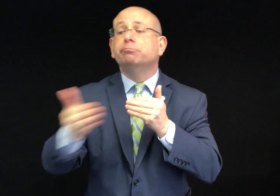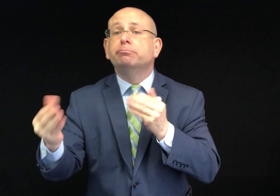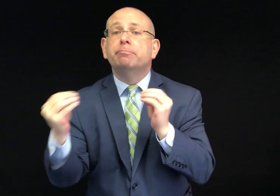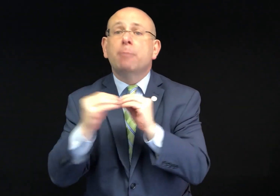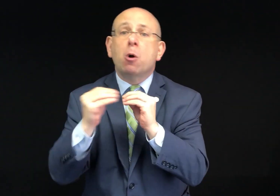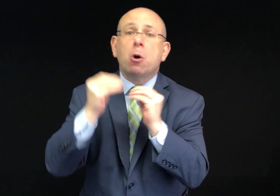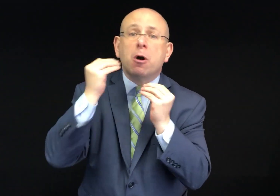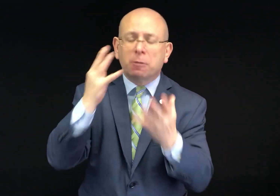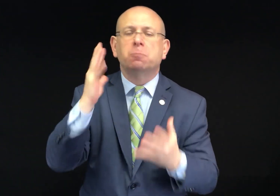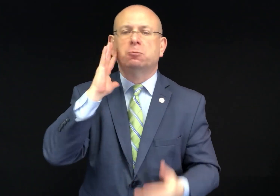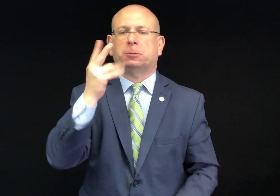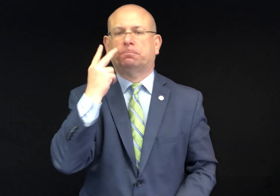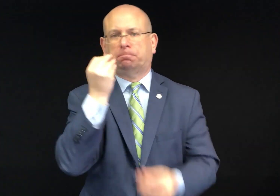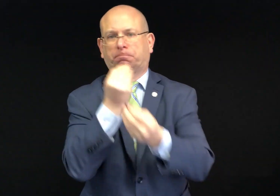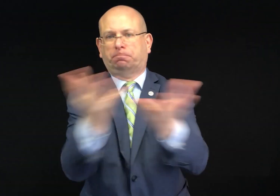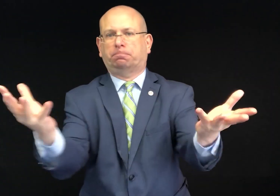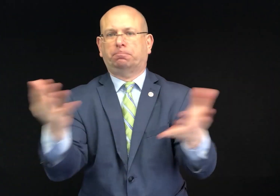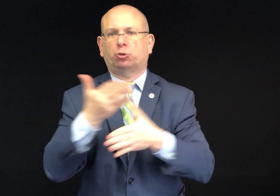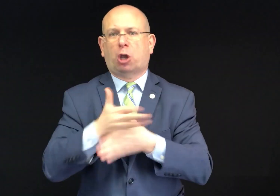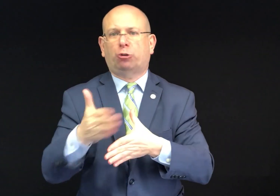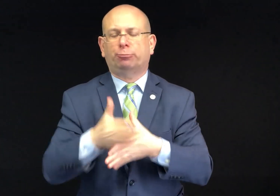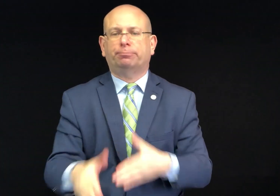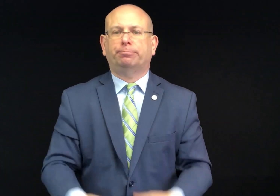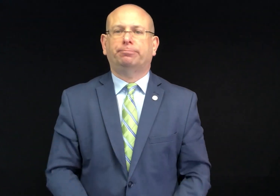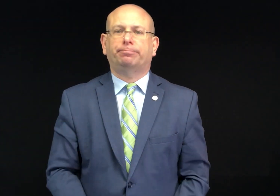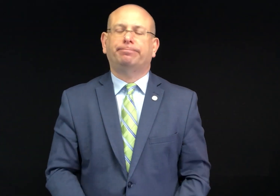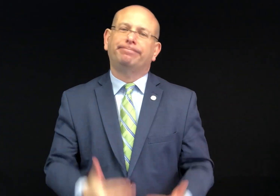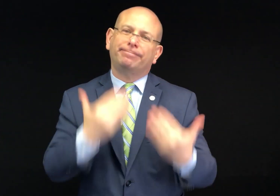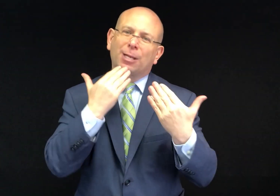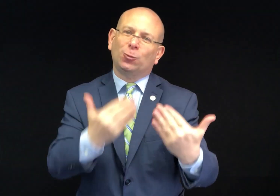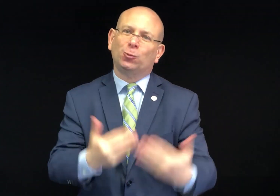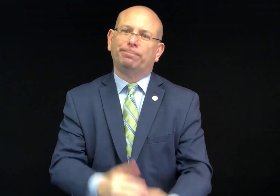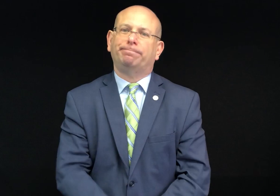We will continue to share updates. Thank you.